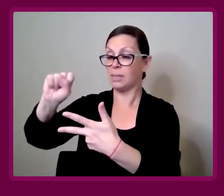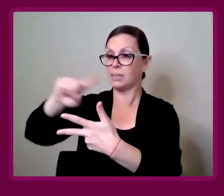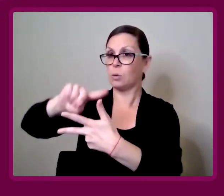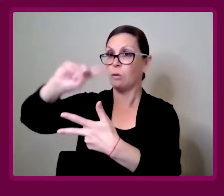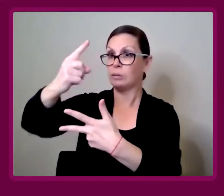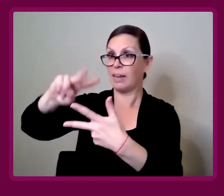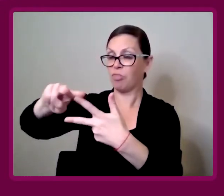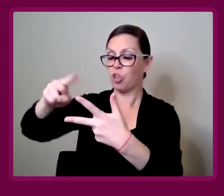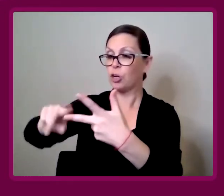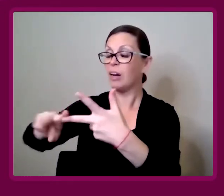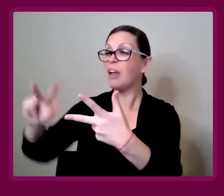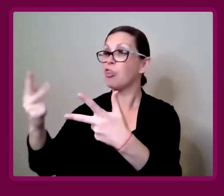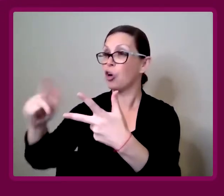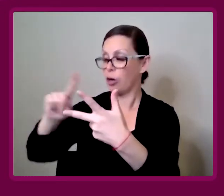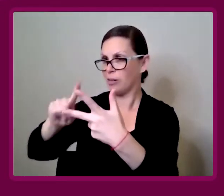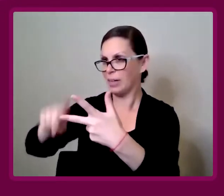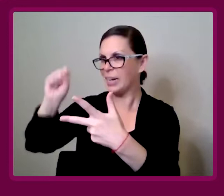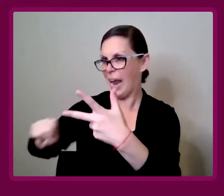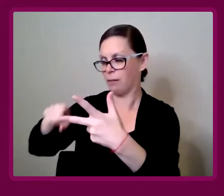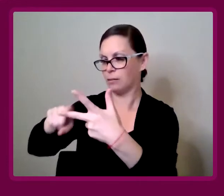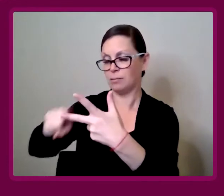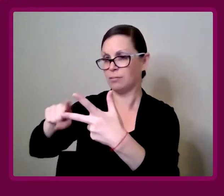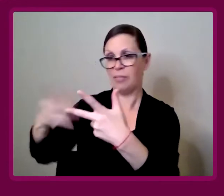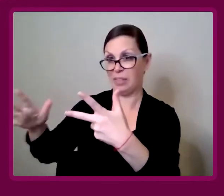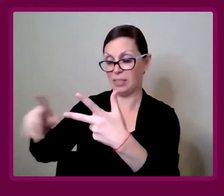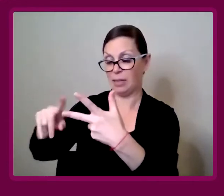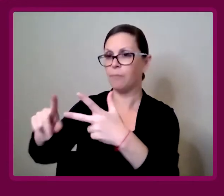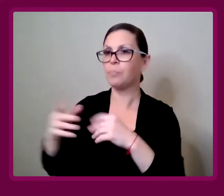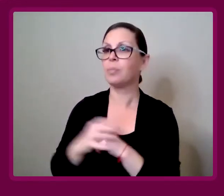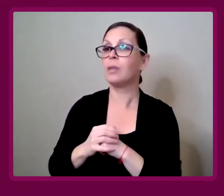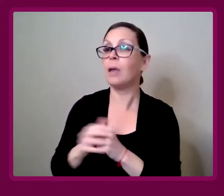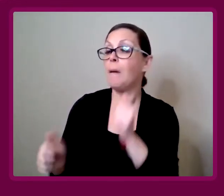to get on the bus, for the space limit. The space there.